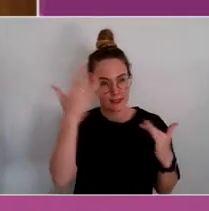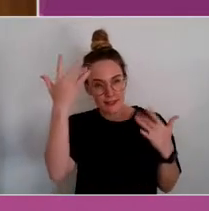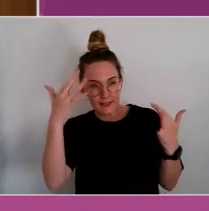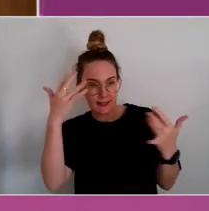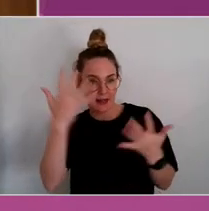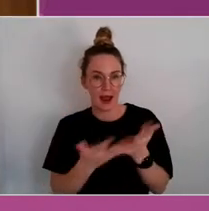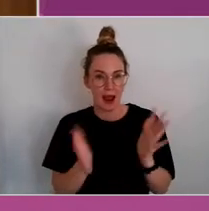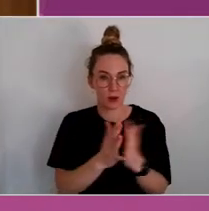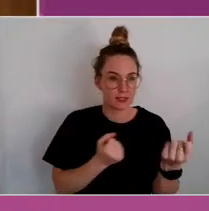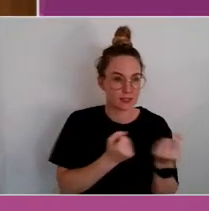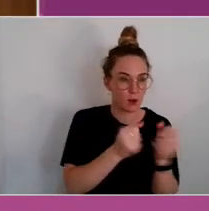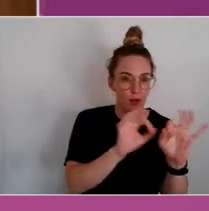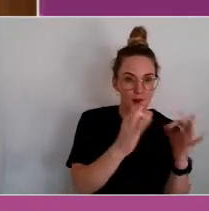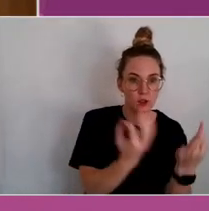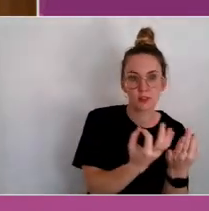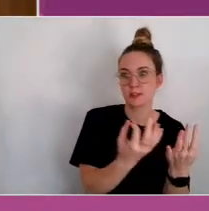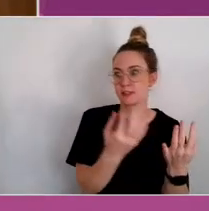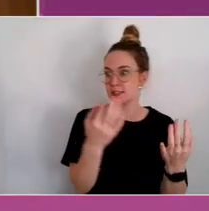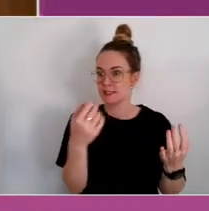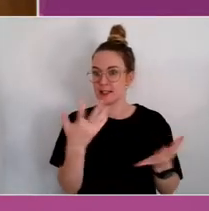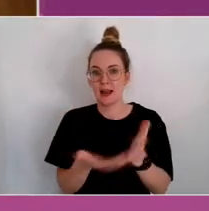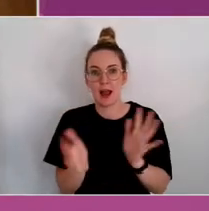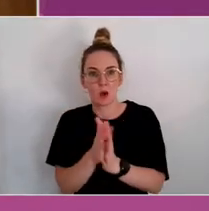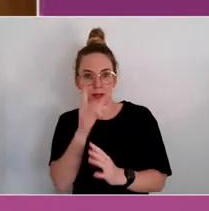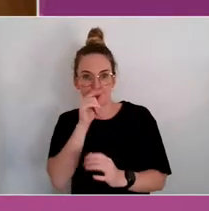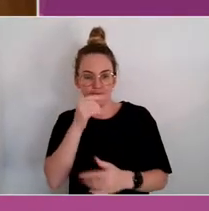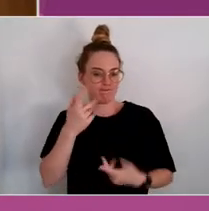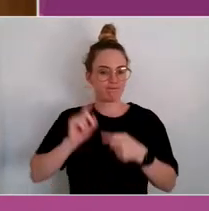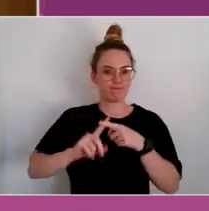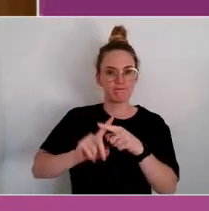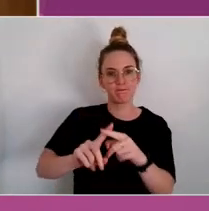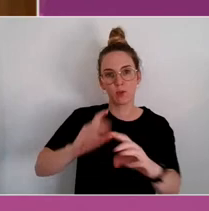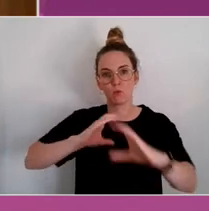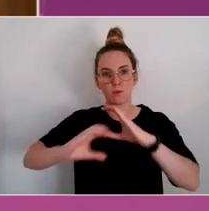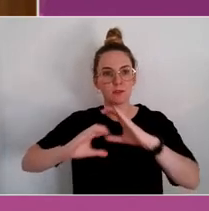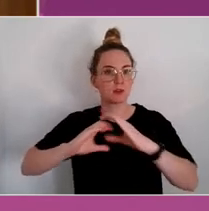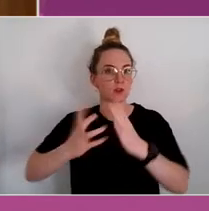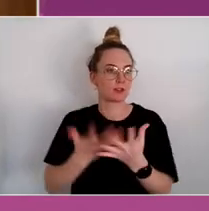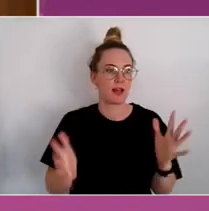and these conversations and how we get creative about the ways we partner, how we fund, how